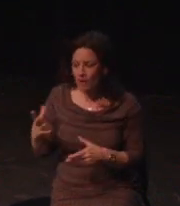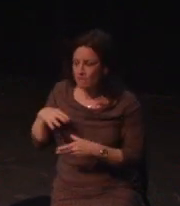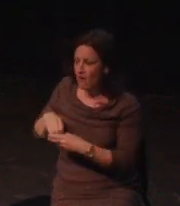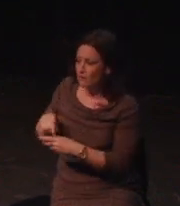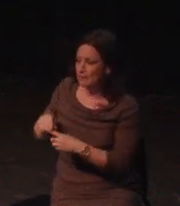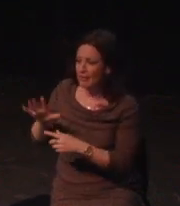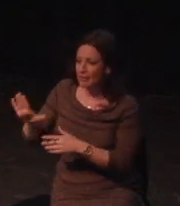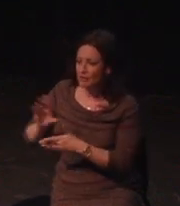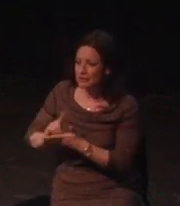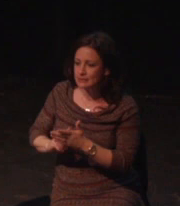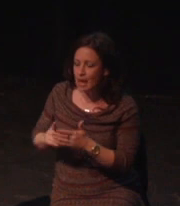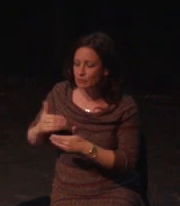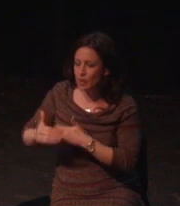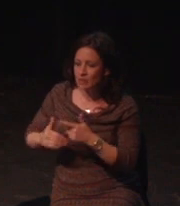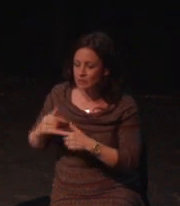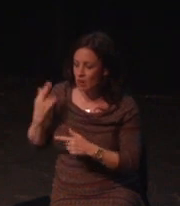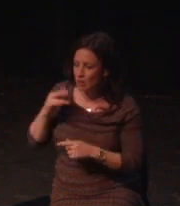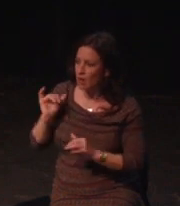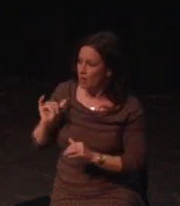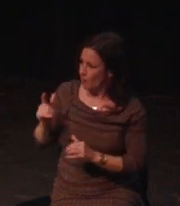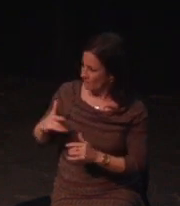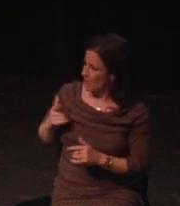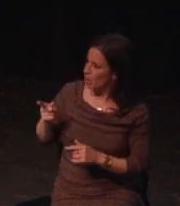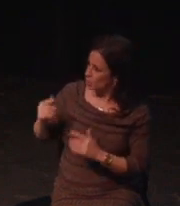So, I am a pretty nervous person, and I thought about using